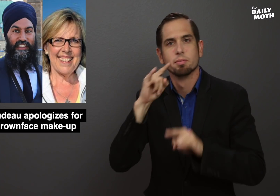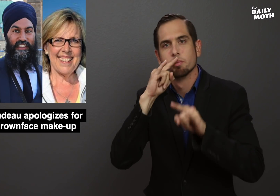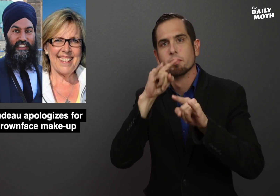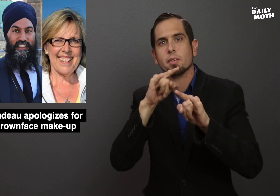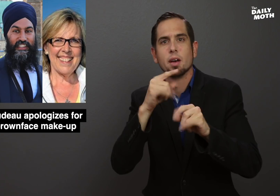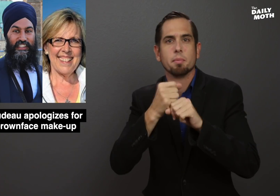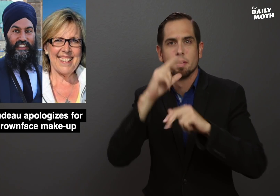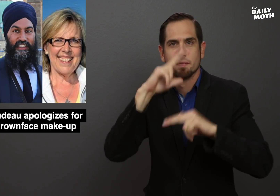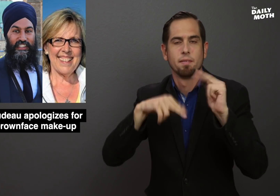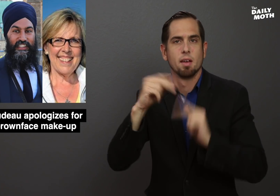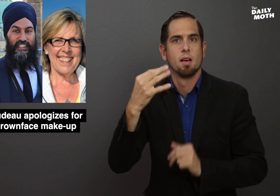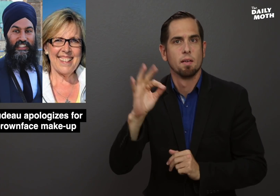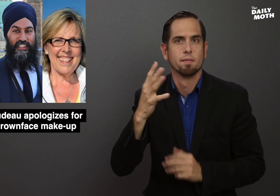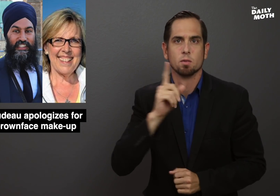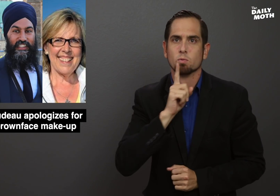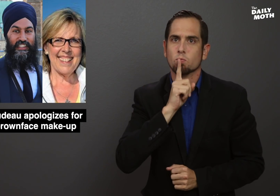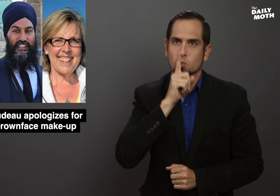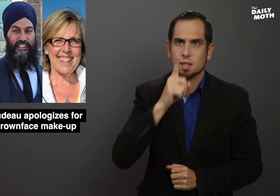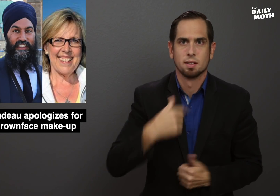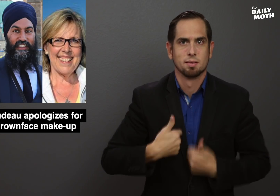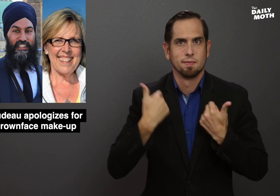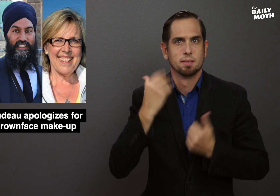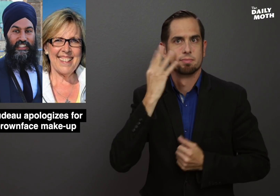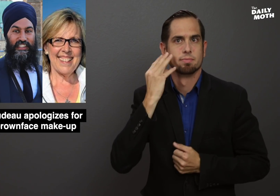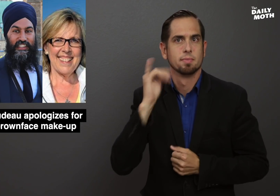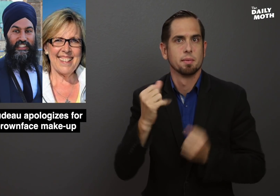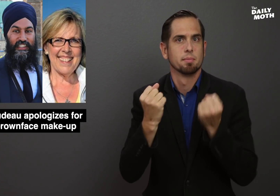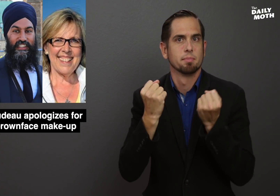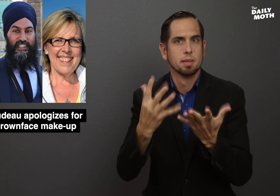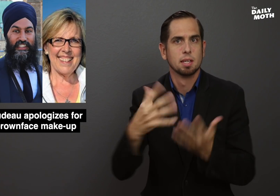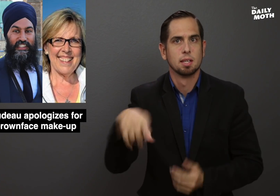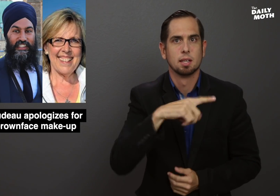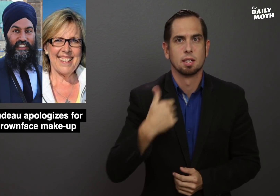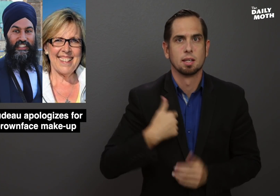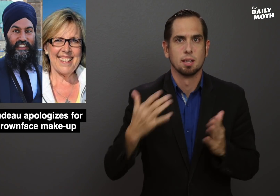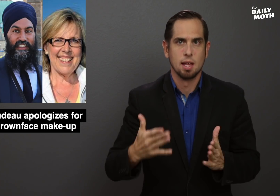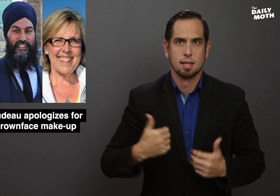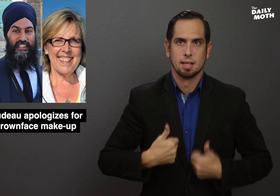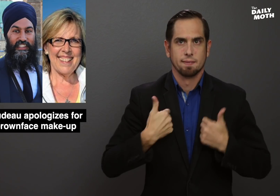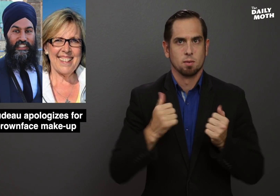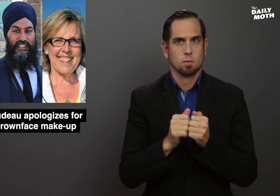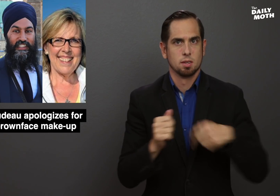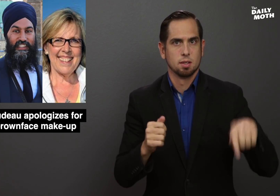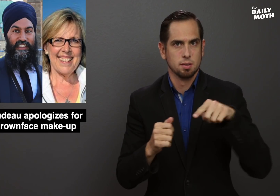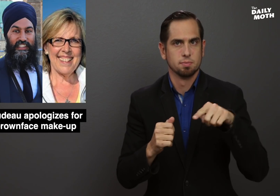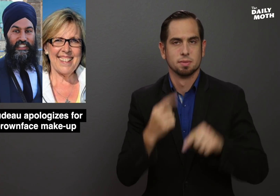mocking the realities that so many Canadians live with,